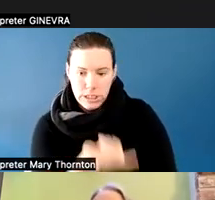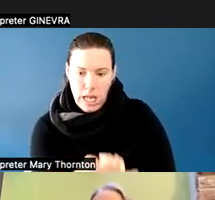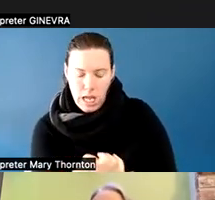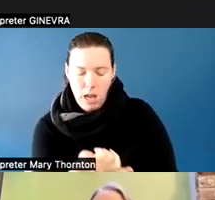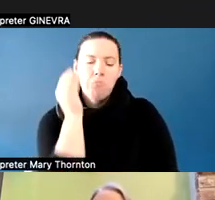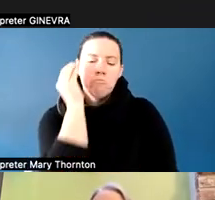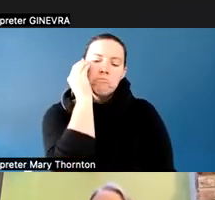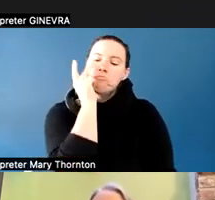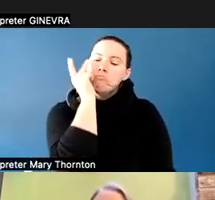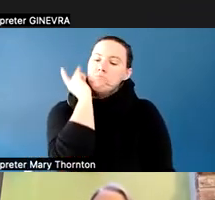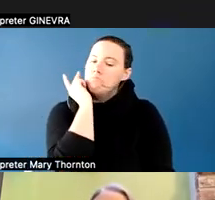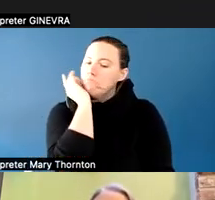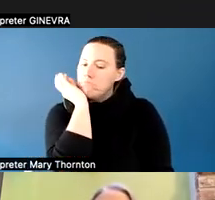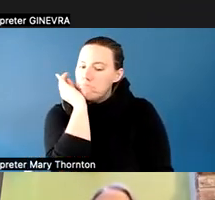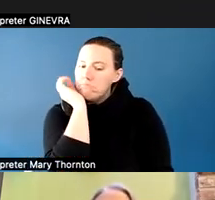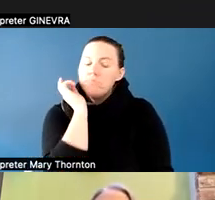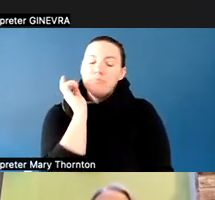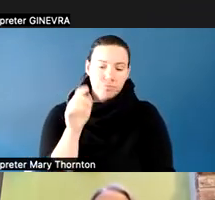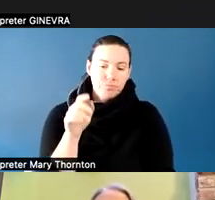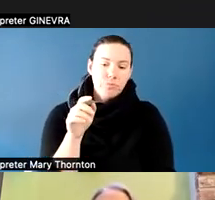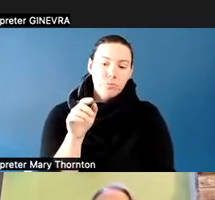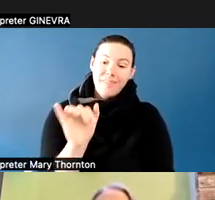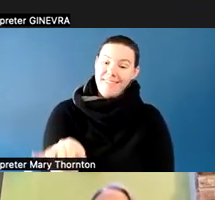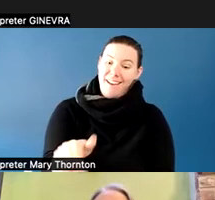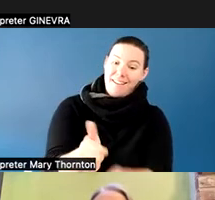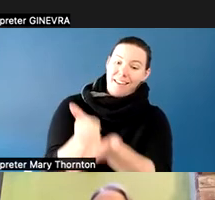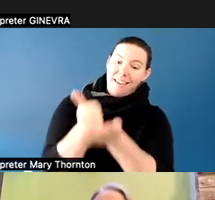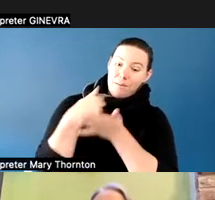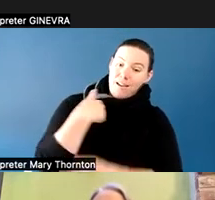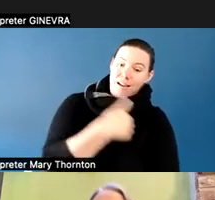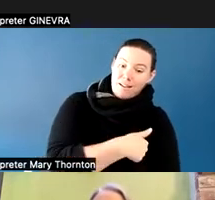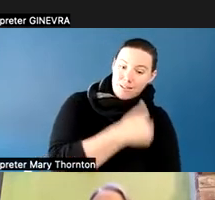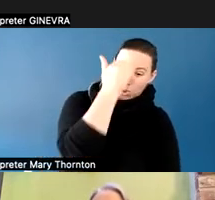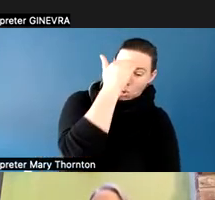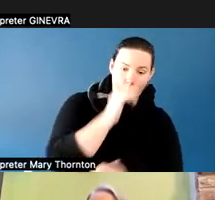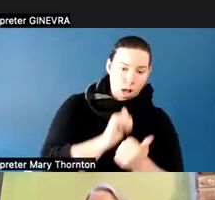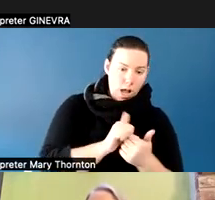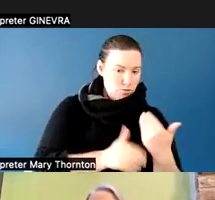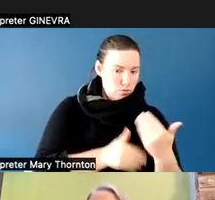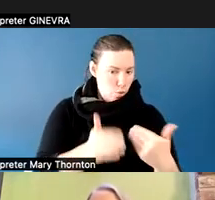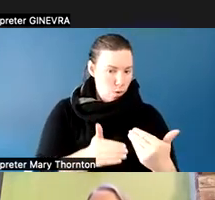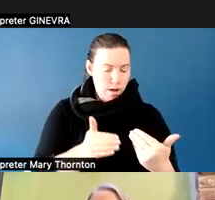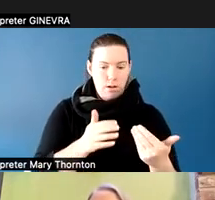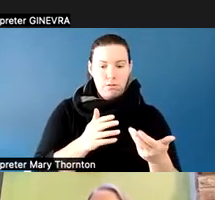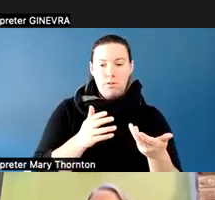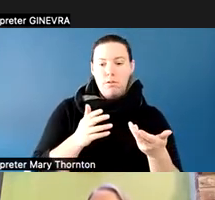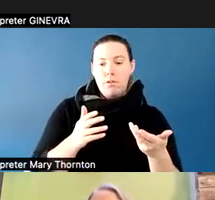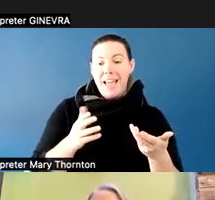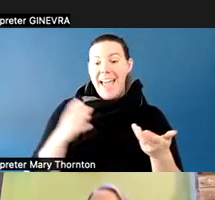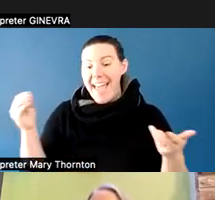about how we're doing. And we can get an understanding of what the students are understanding. And if there's any misconceptions,